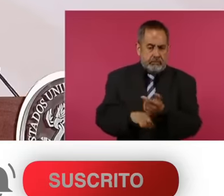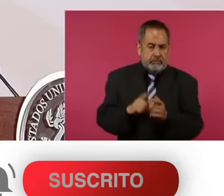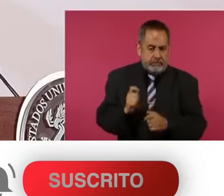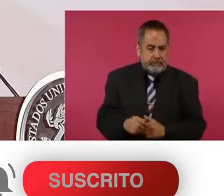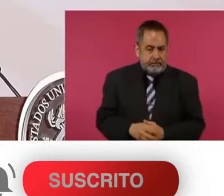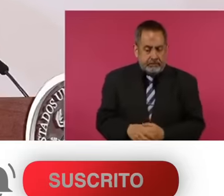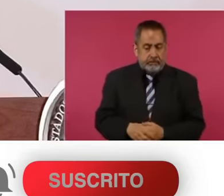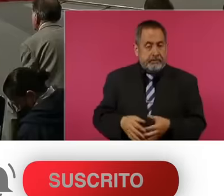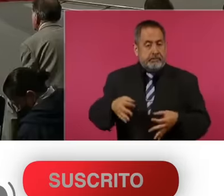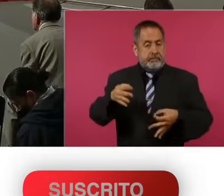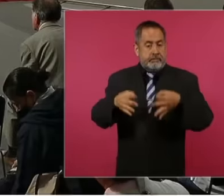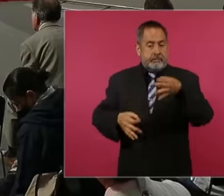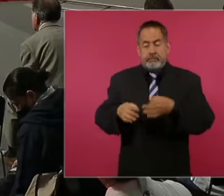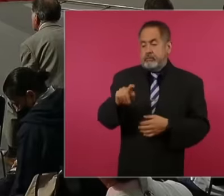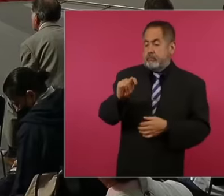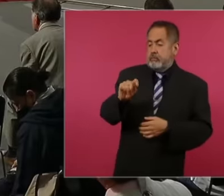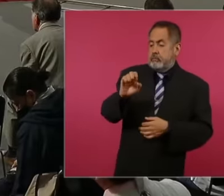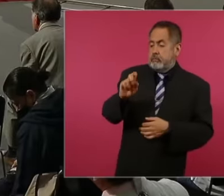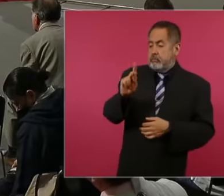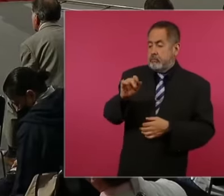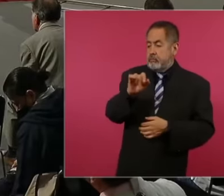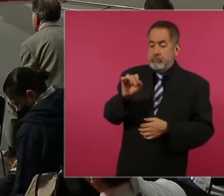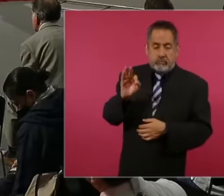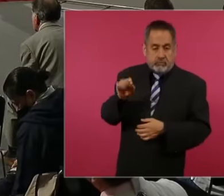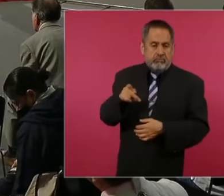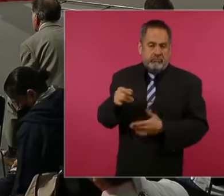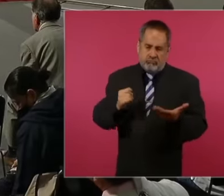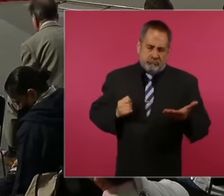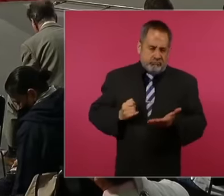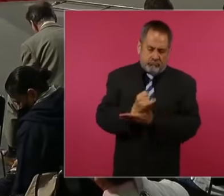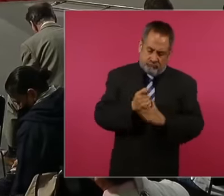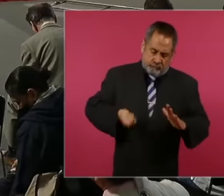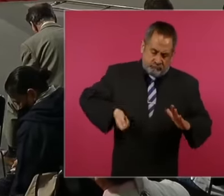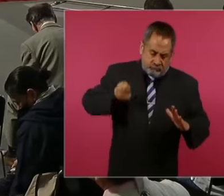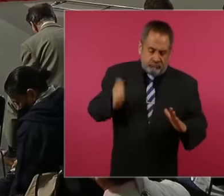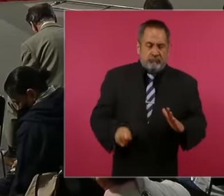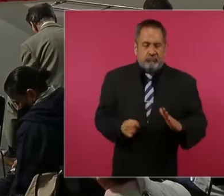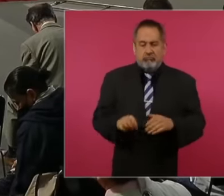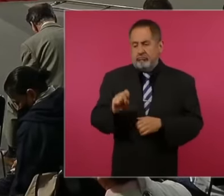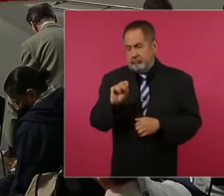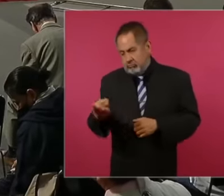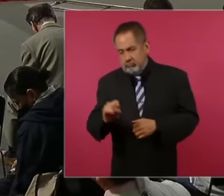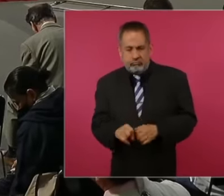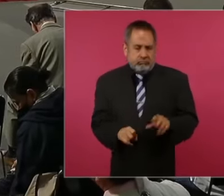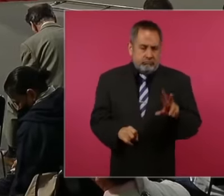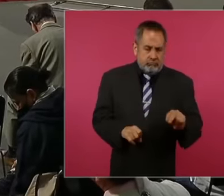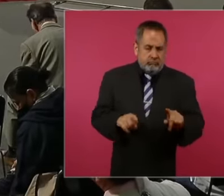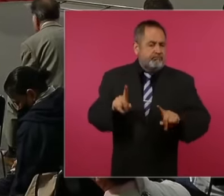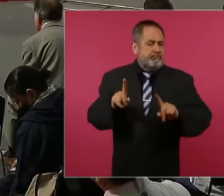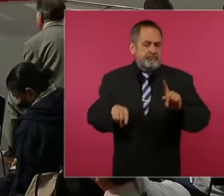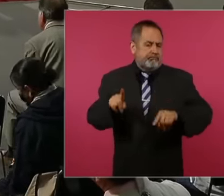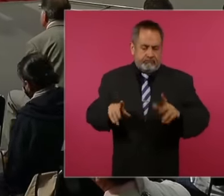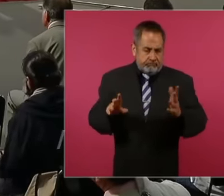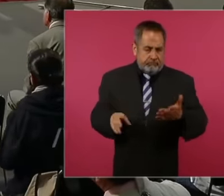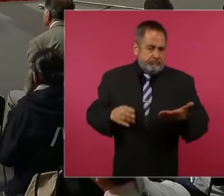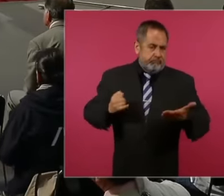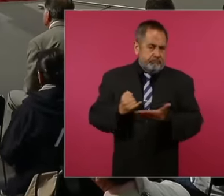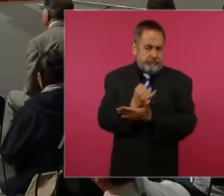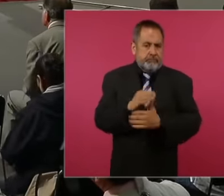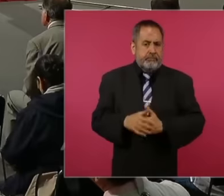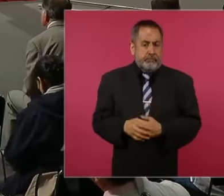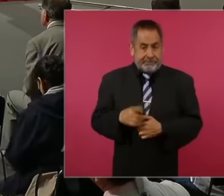court to finally define the relief of these possible challenges This is the projection here